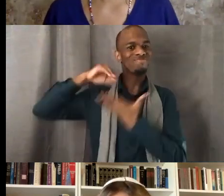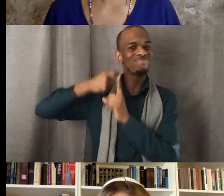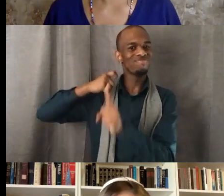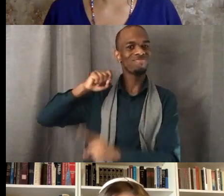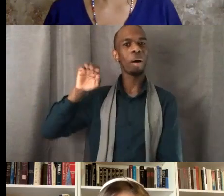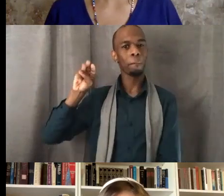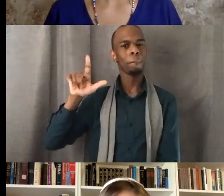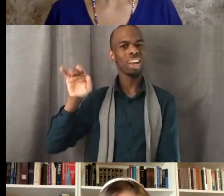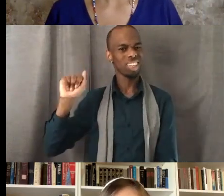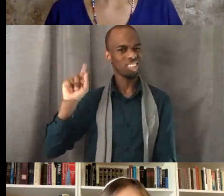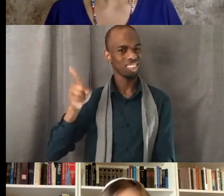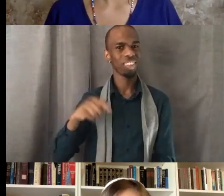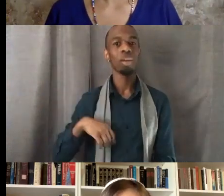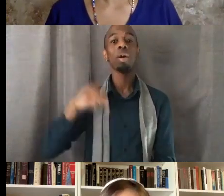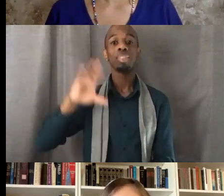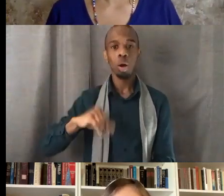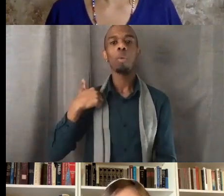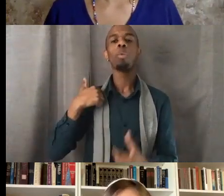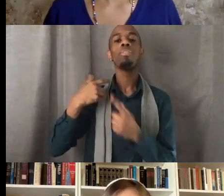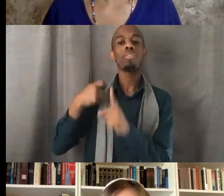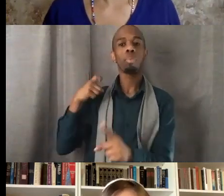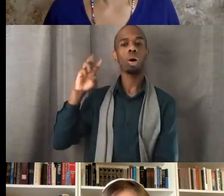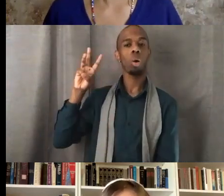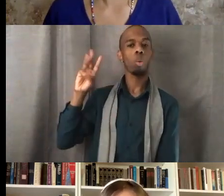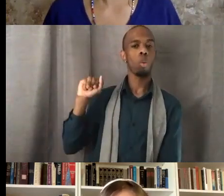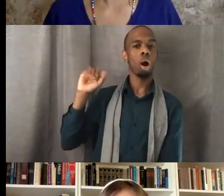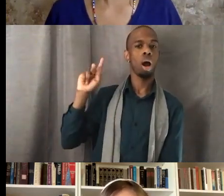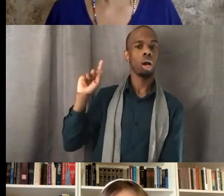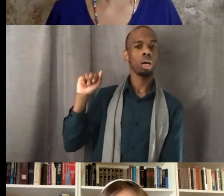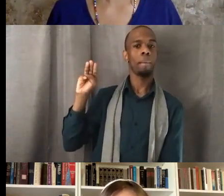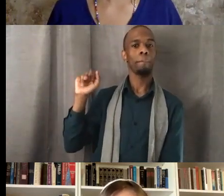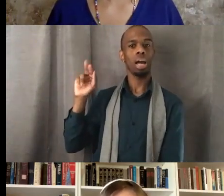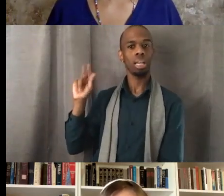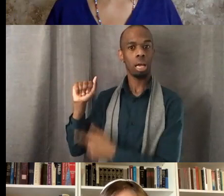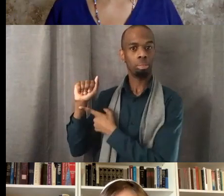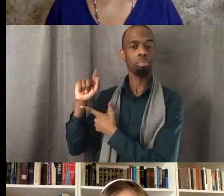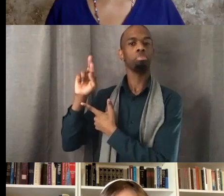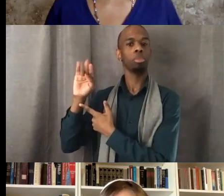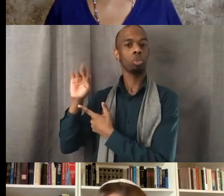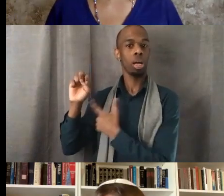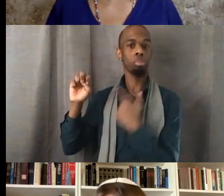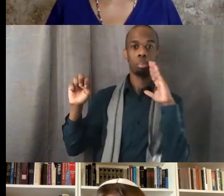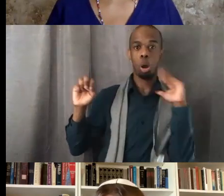I hope I'm not butchering that, Tribe is going to be offering you a land acknowledgement on Friday before class.